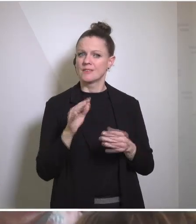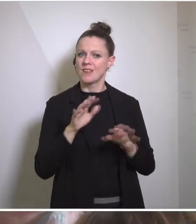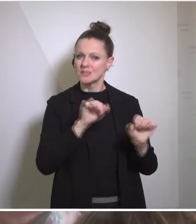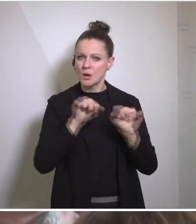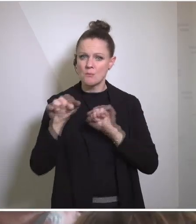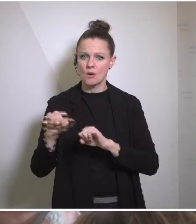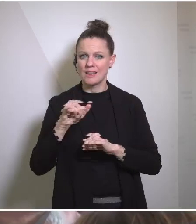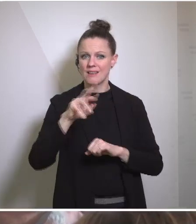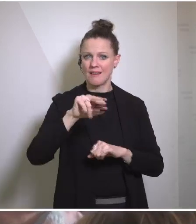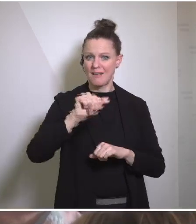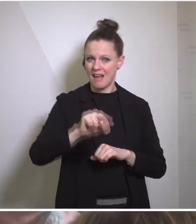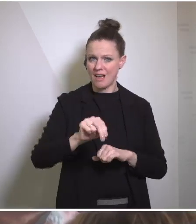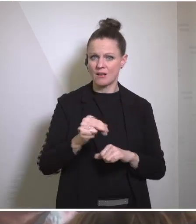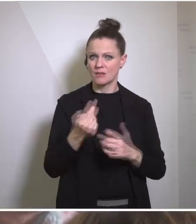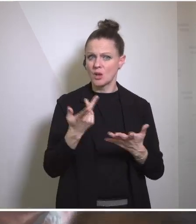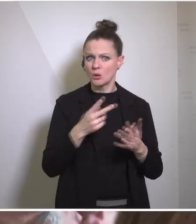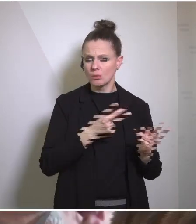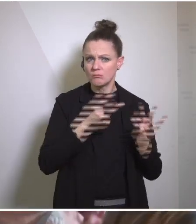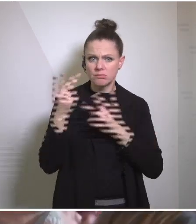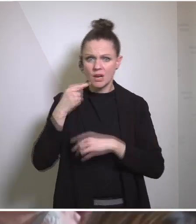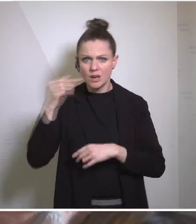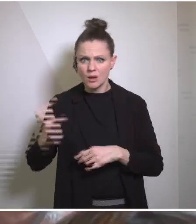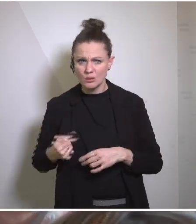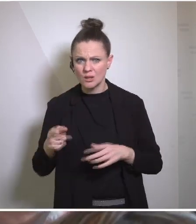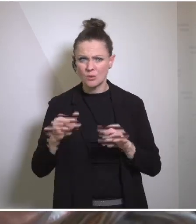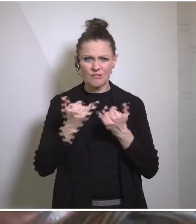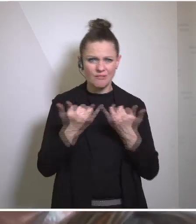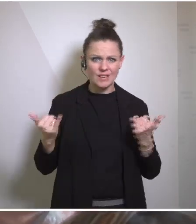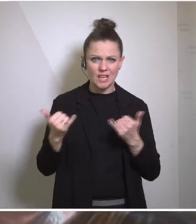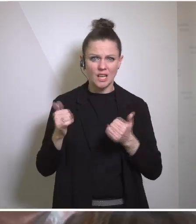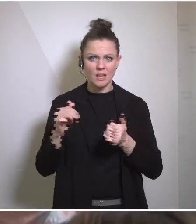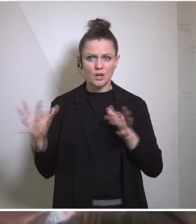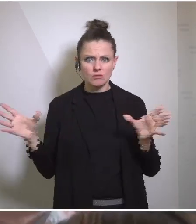will supply missiles to Russia, presumably for use on the battlefield in Ukraine,